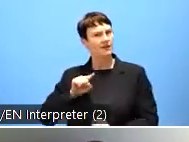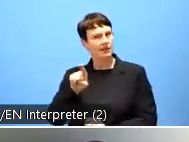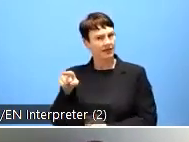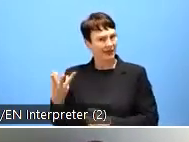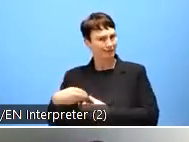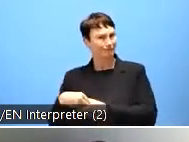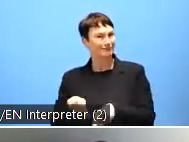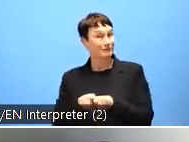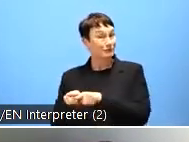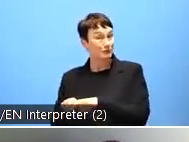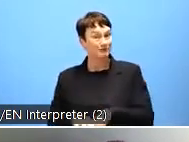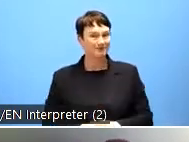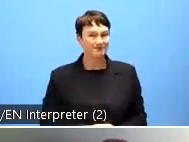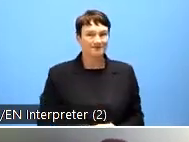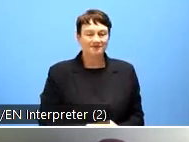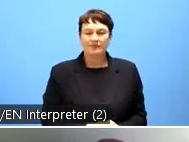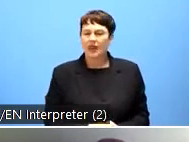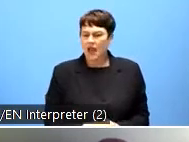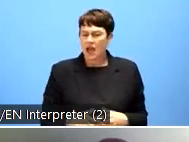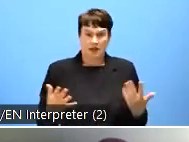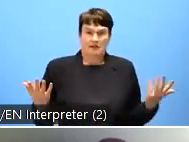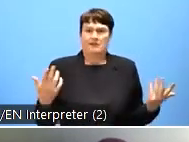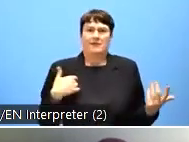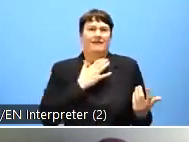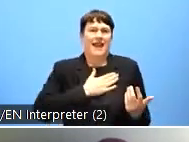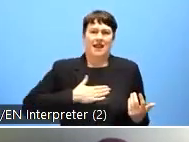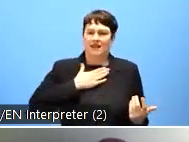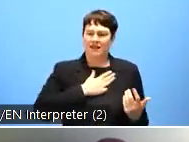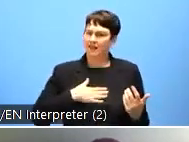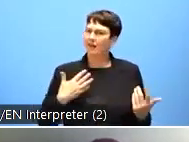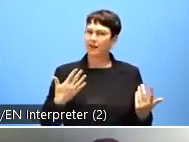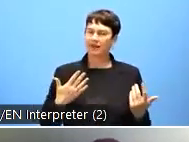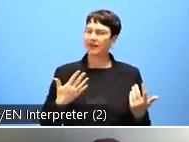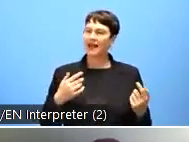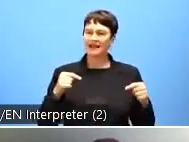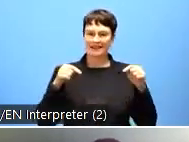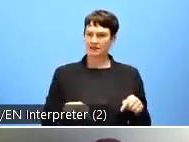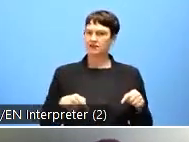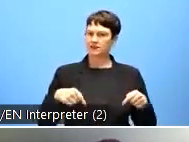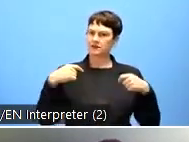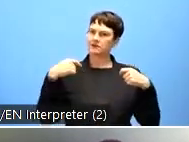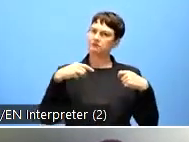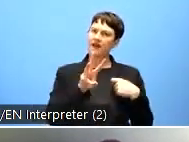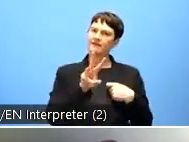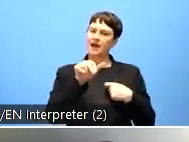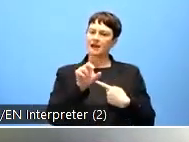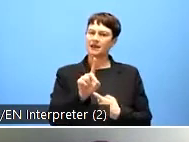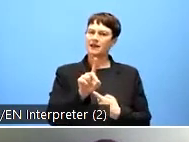And it's great to celebrate the the second anniversary of the Web Directive, but of course